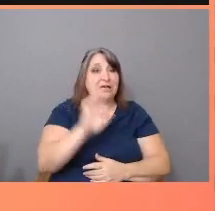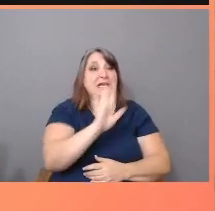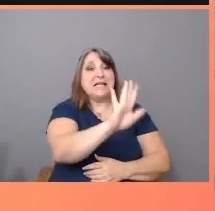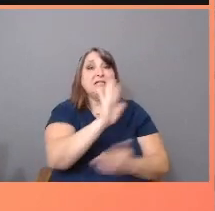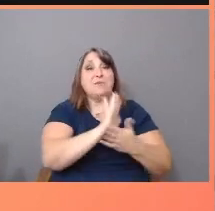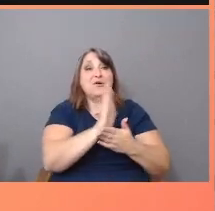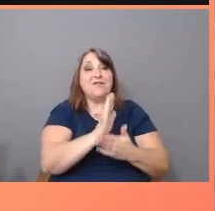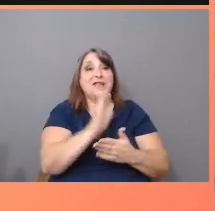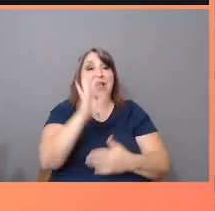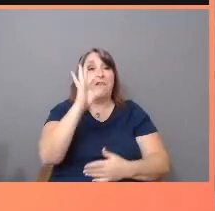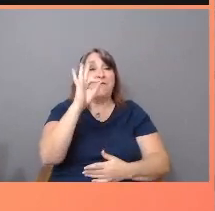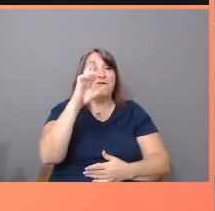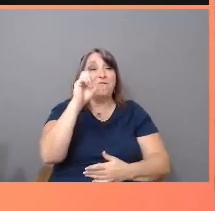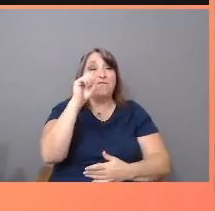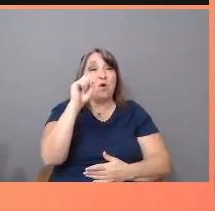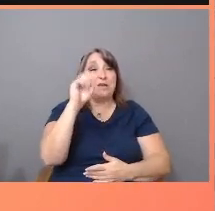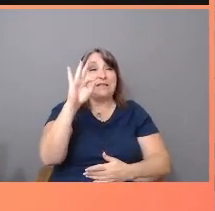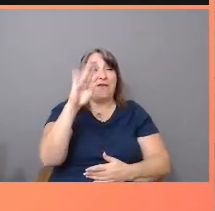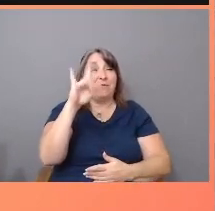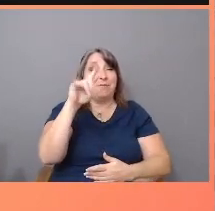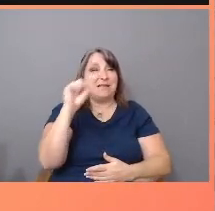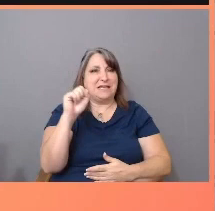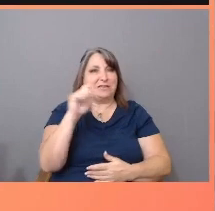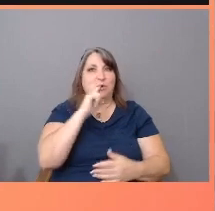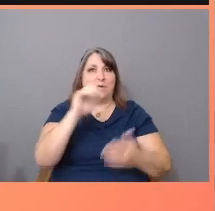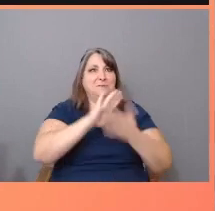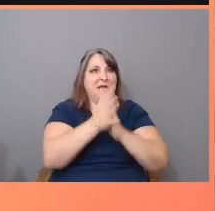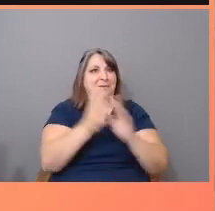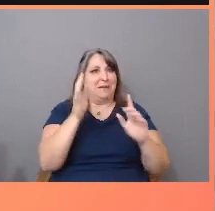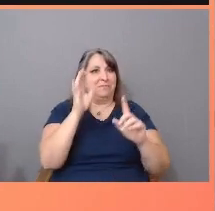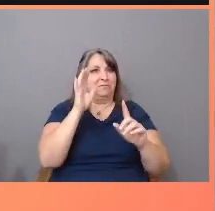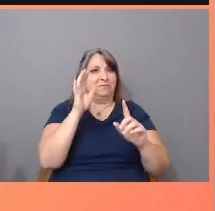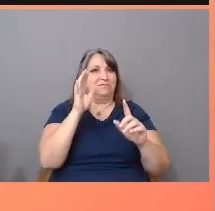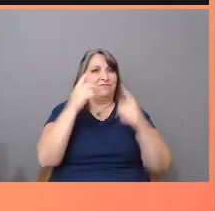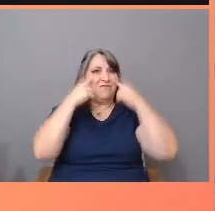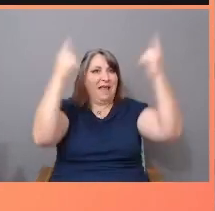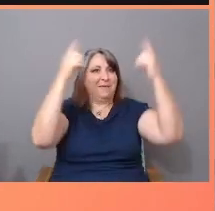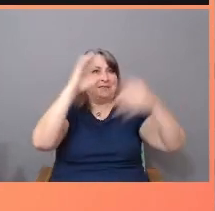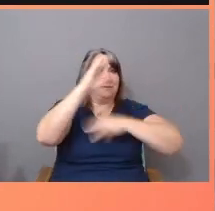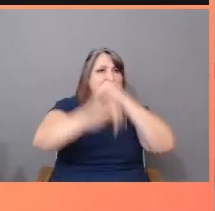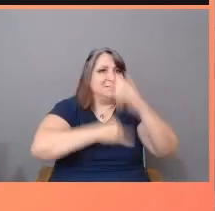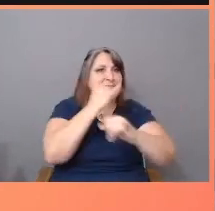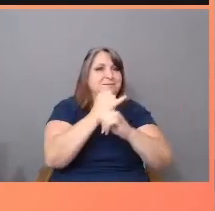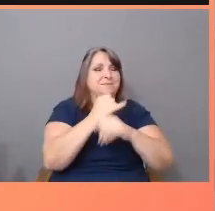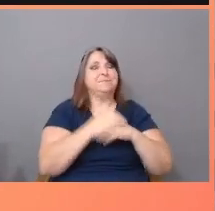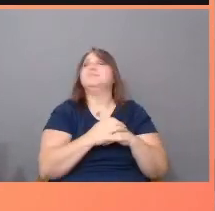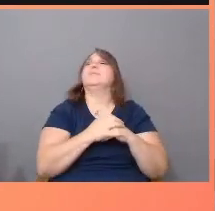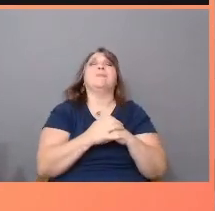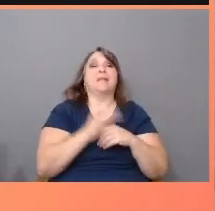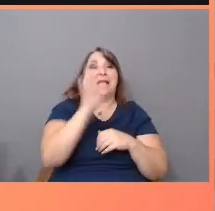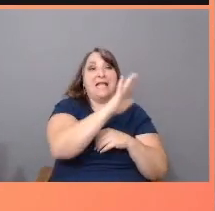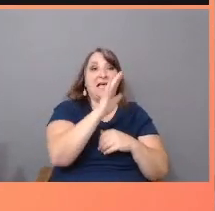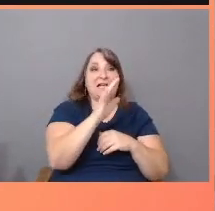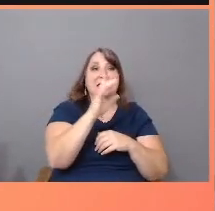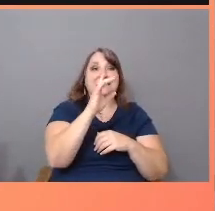was gaining international acclaim. Bob's philanthropy made it possible for me to travel with a group of students